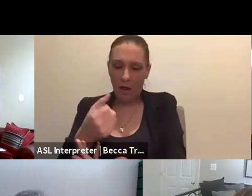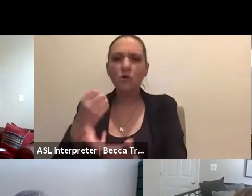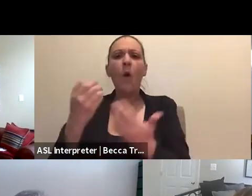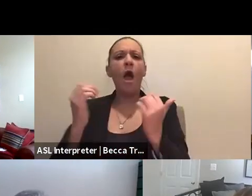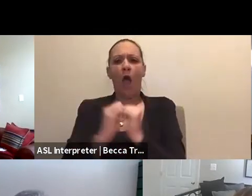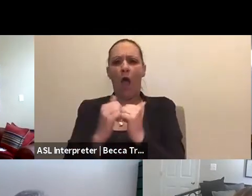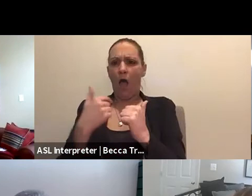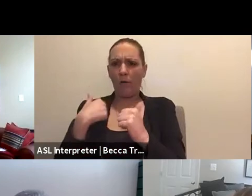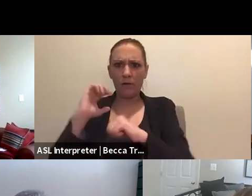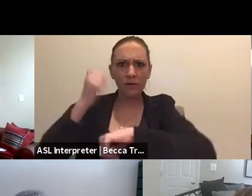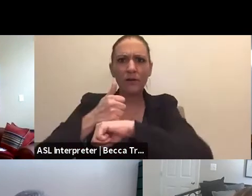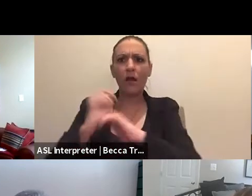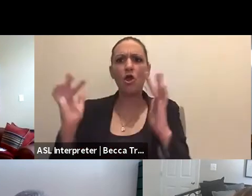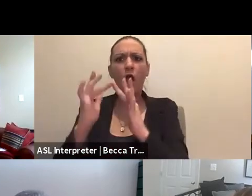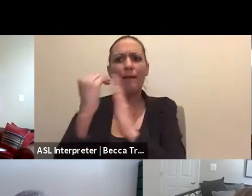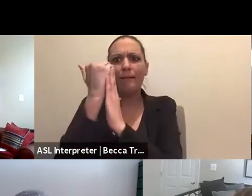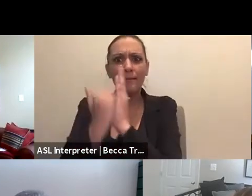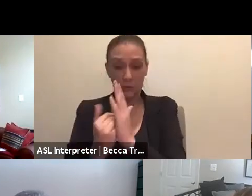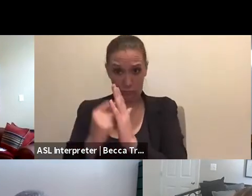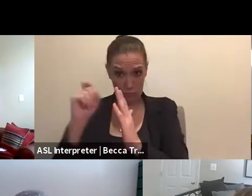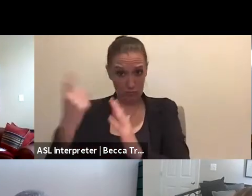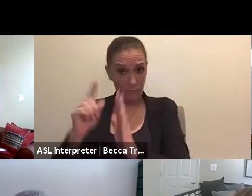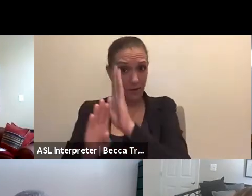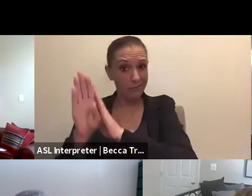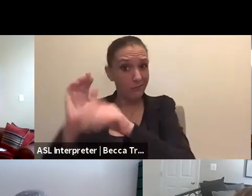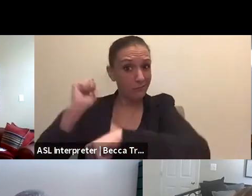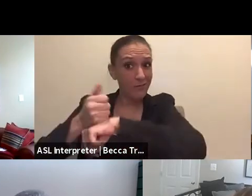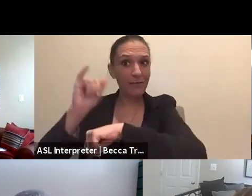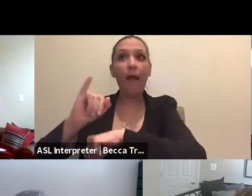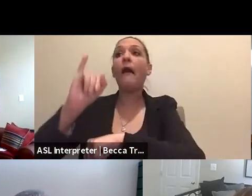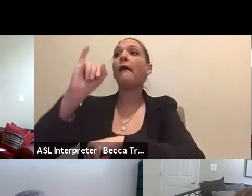should somebody make in the event they lose power or,